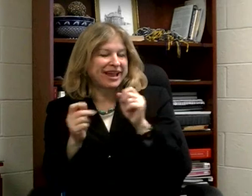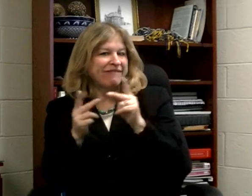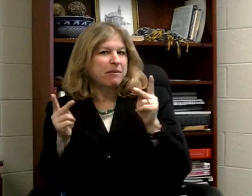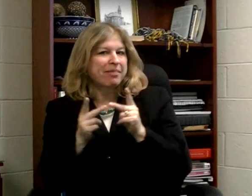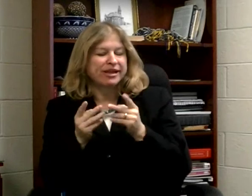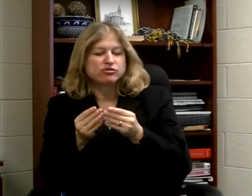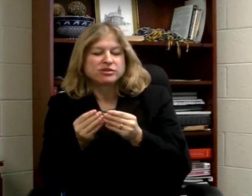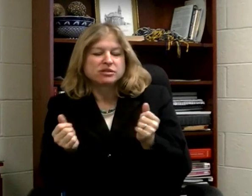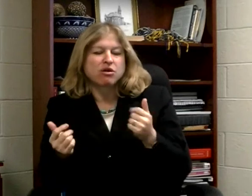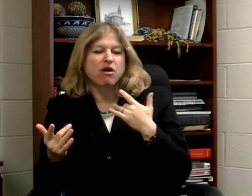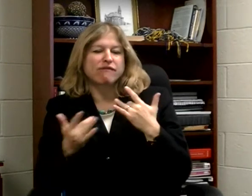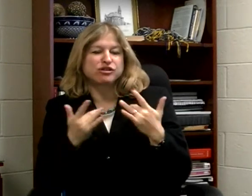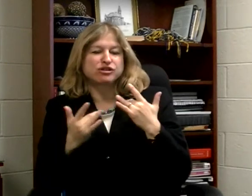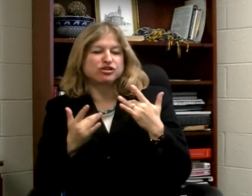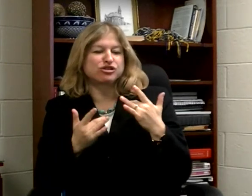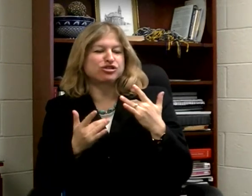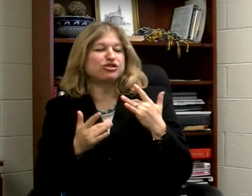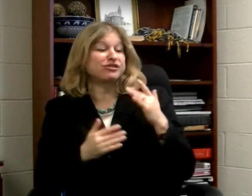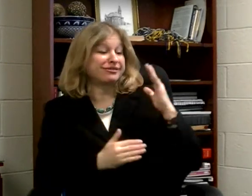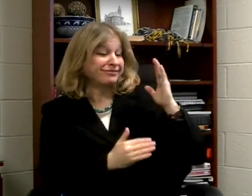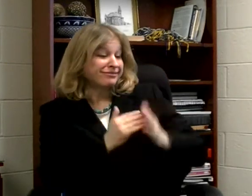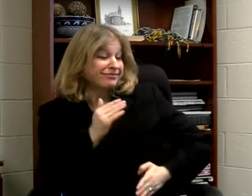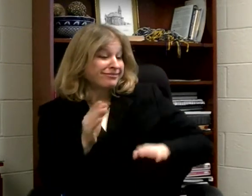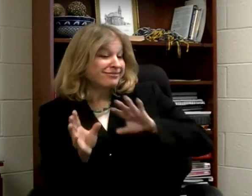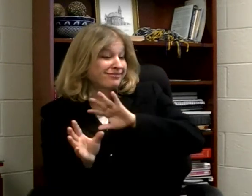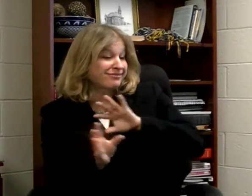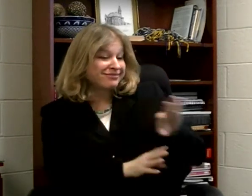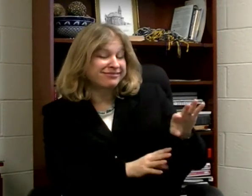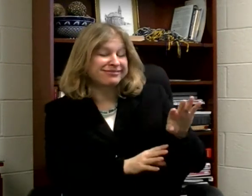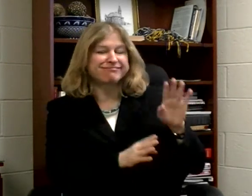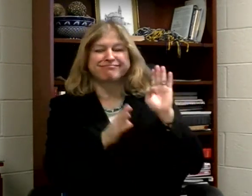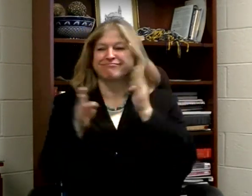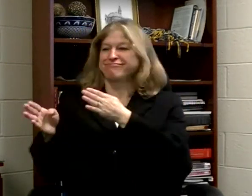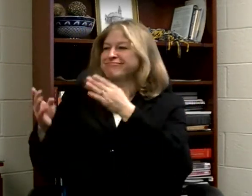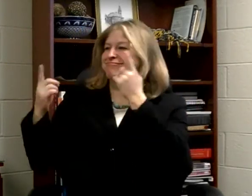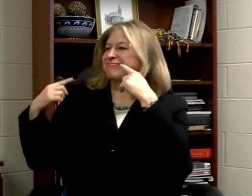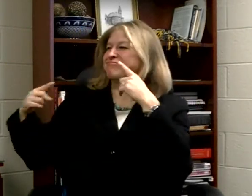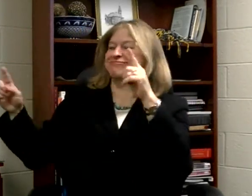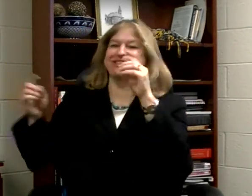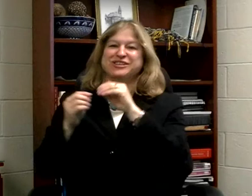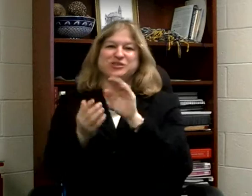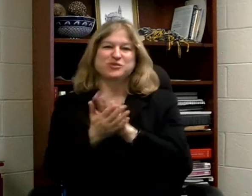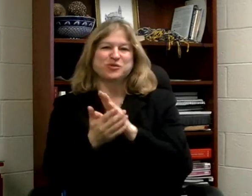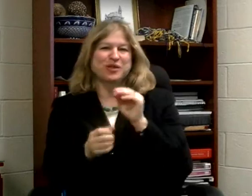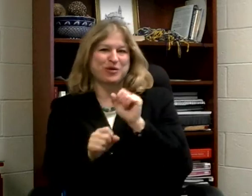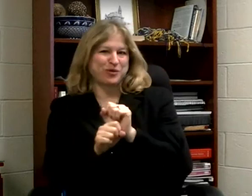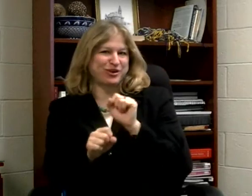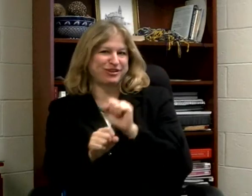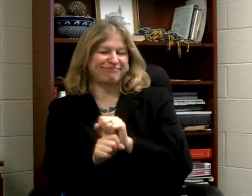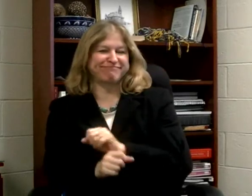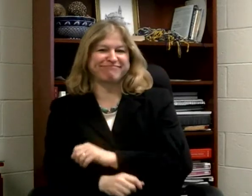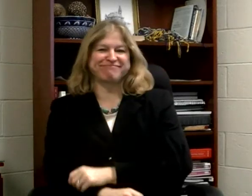and safe environment to resolve concerns, and to move forth in succeeding with their academic and employment endeavors.